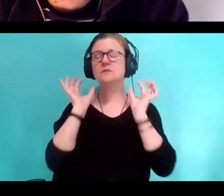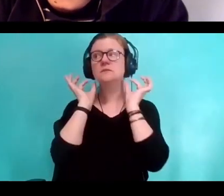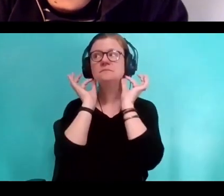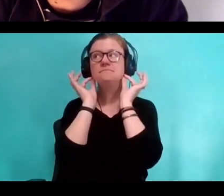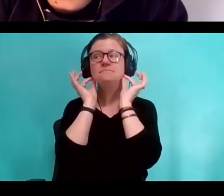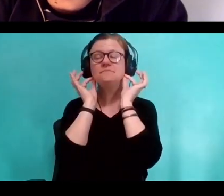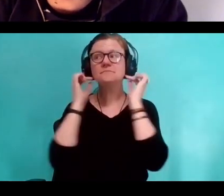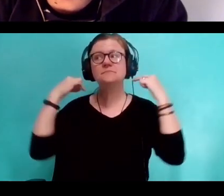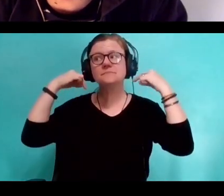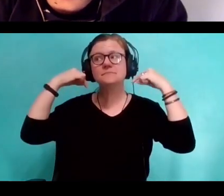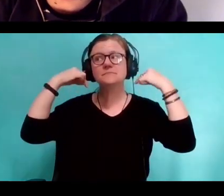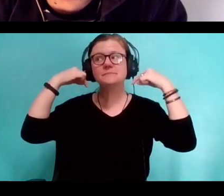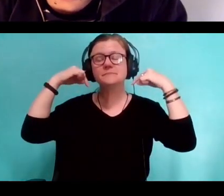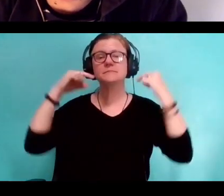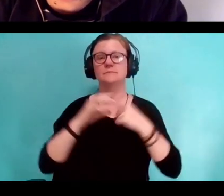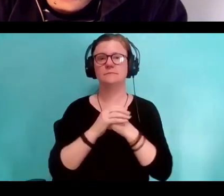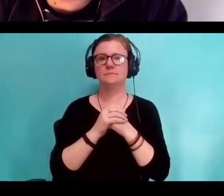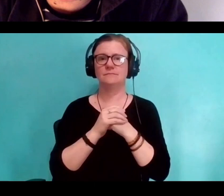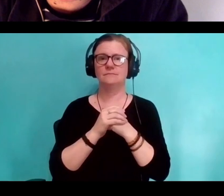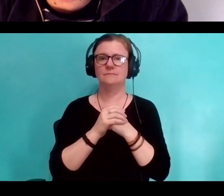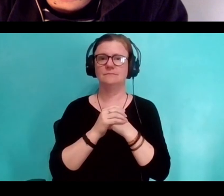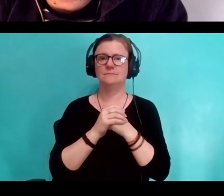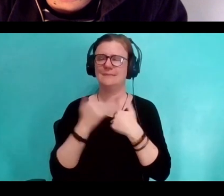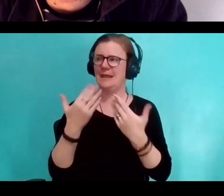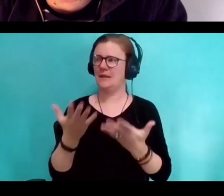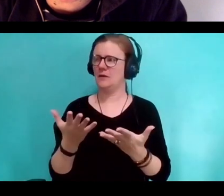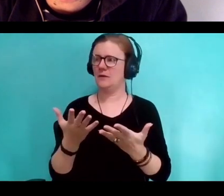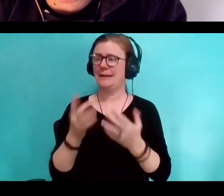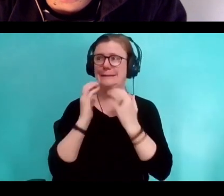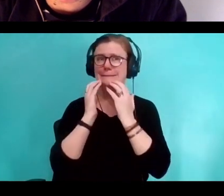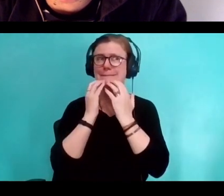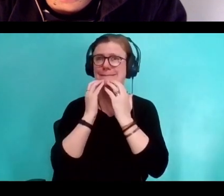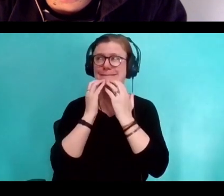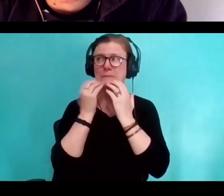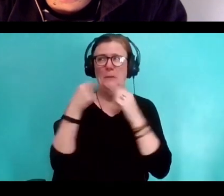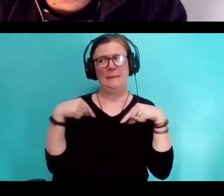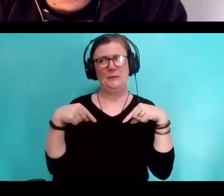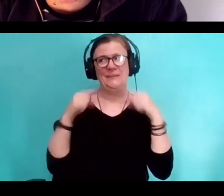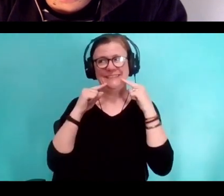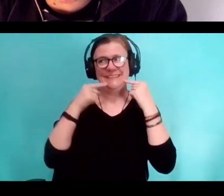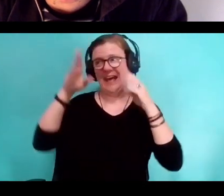and I don't know anxious expressions. (chuckles) Hi everybody.